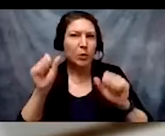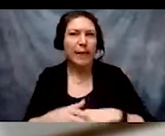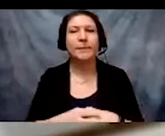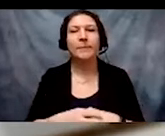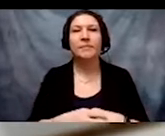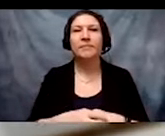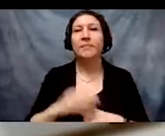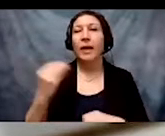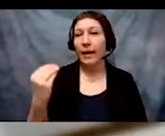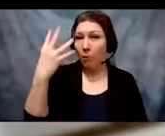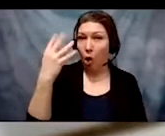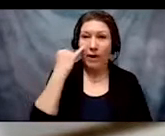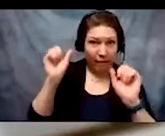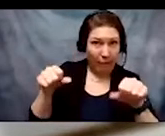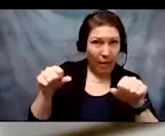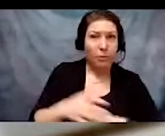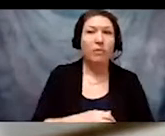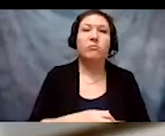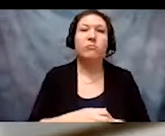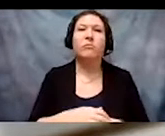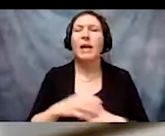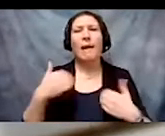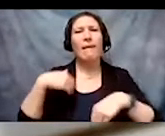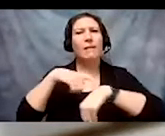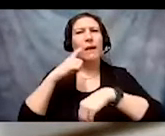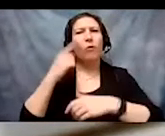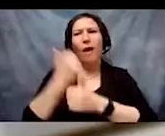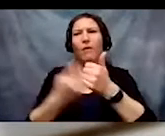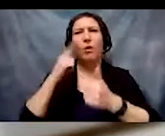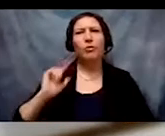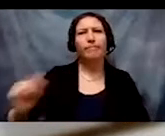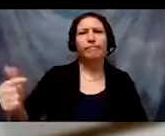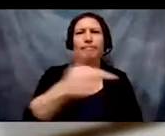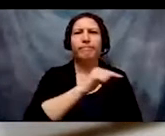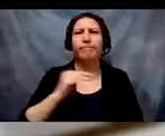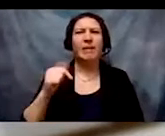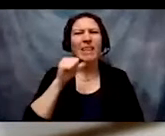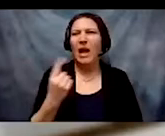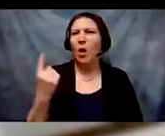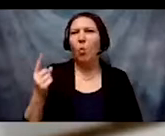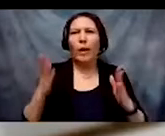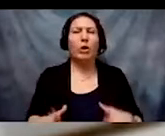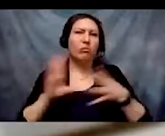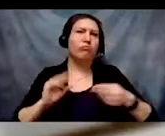Ensure everyone shares and holds space together, no one person should dominate the time.